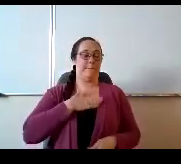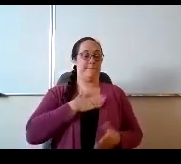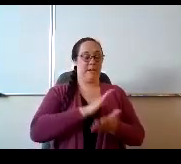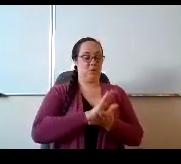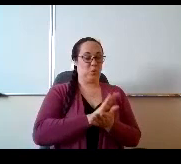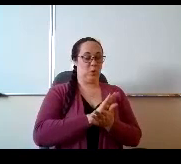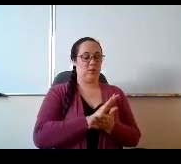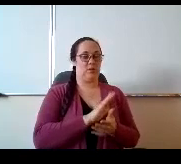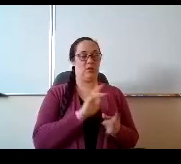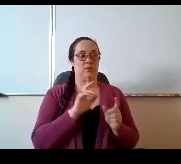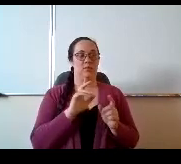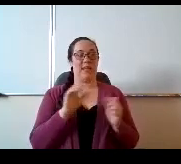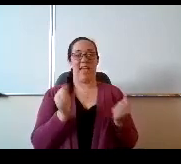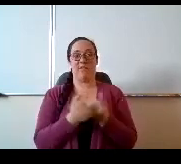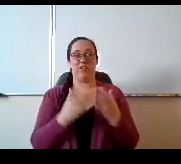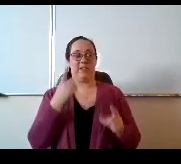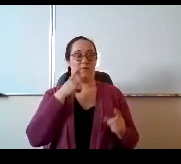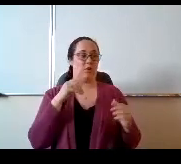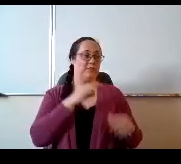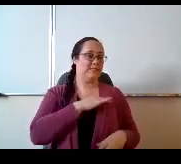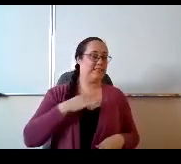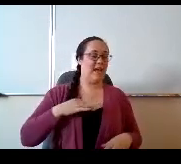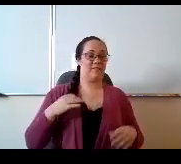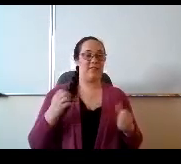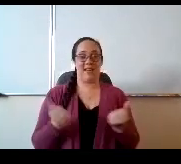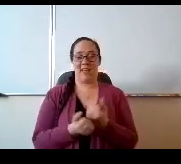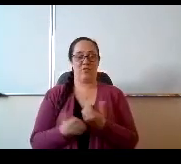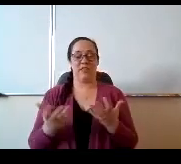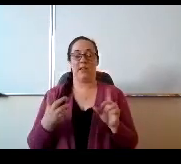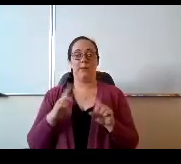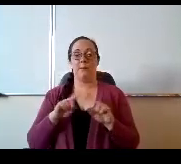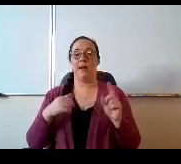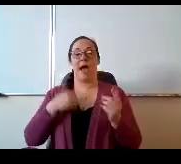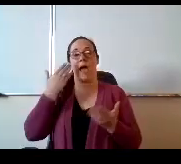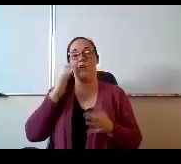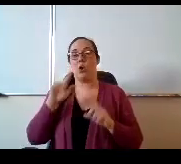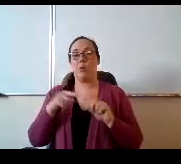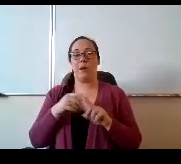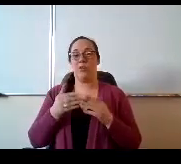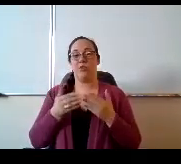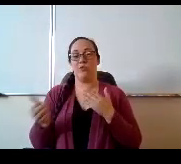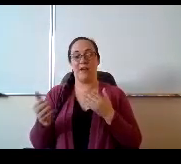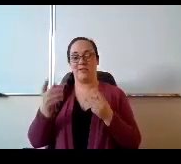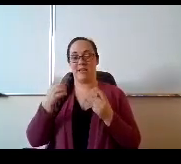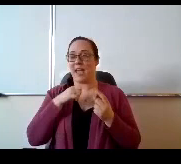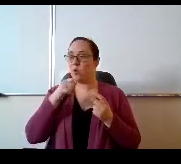what would sign up with that, but I I don't know all the rest schools and I don't think any of us have a